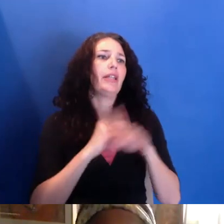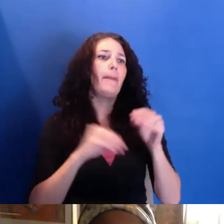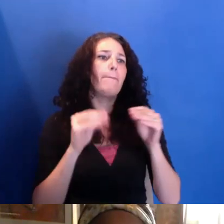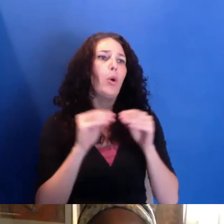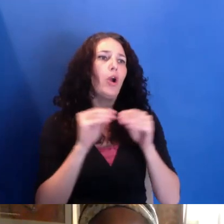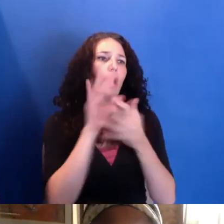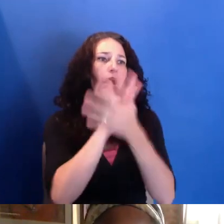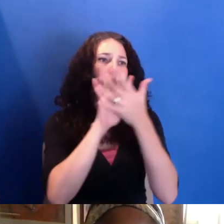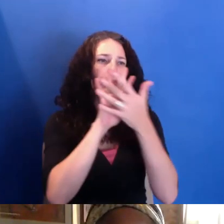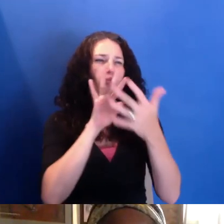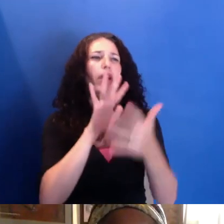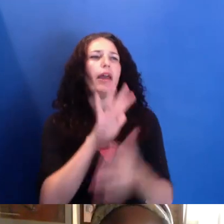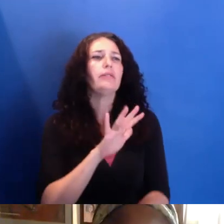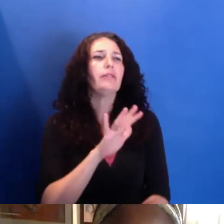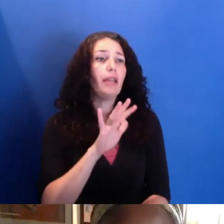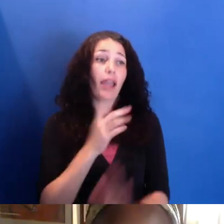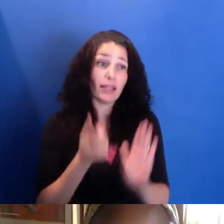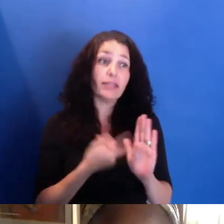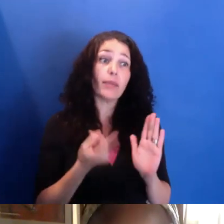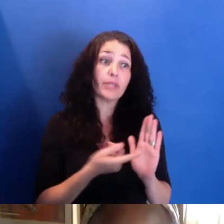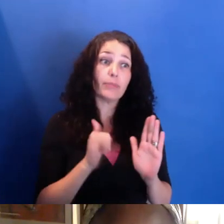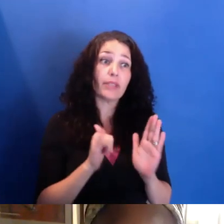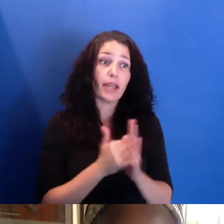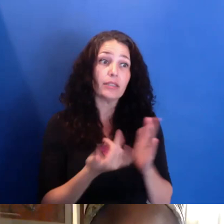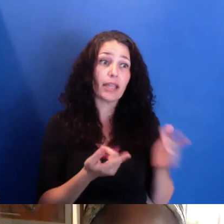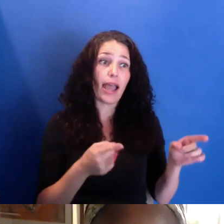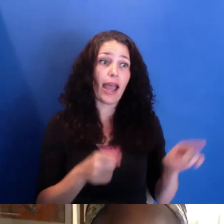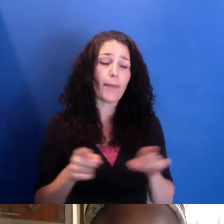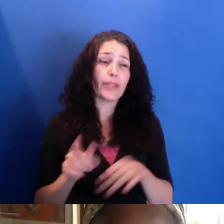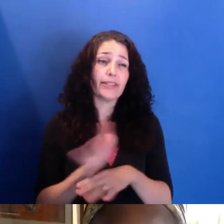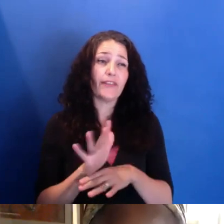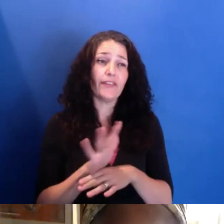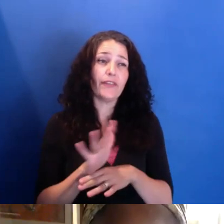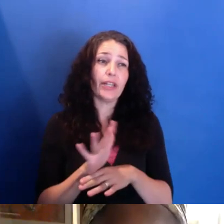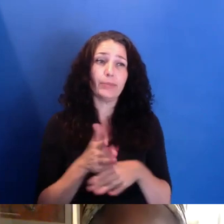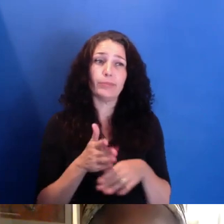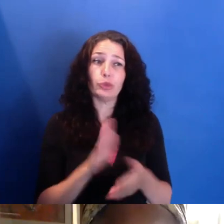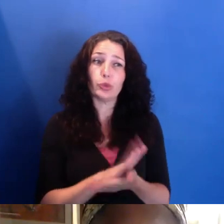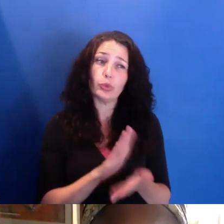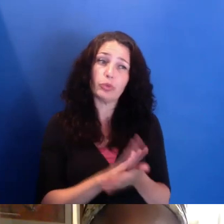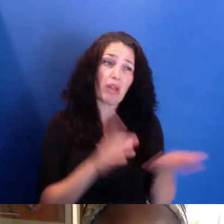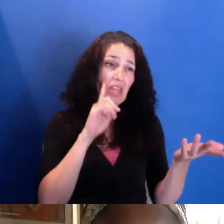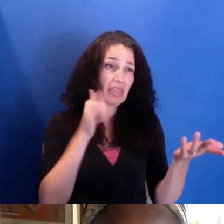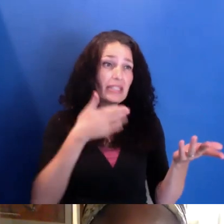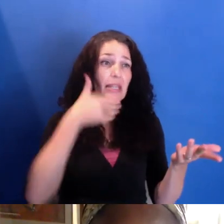which is sometimes what happens in film school, I don't know if that's the best way. I mean, I think that it's--